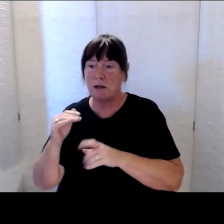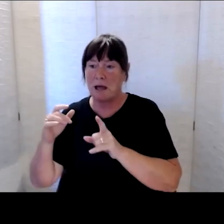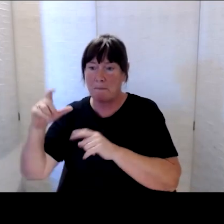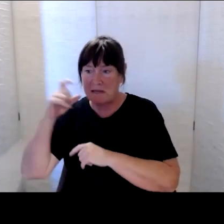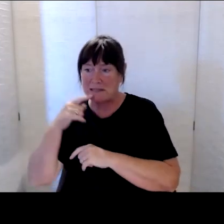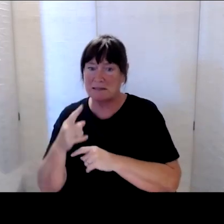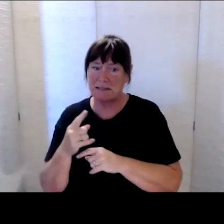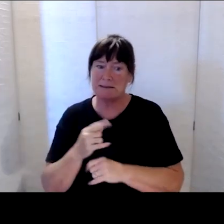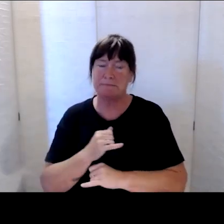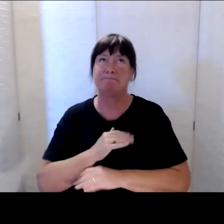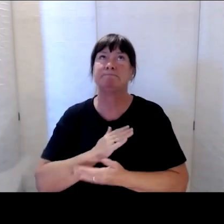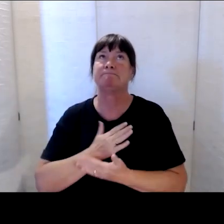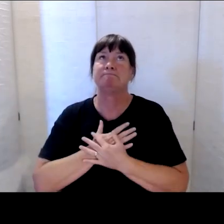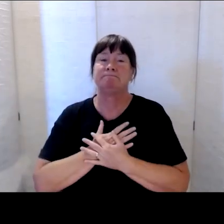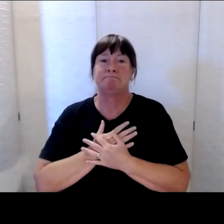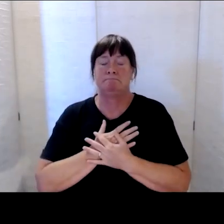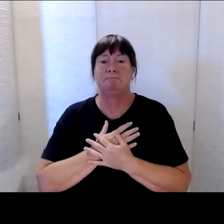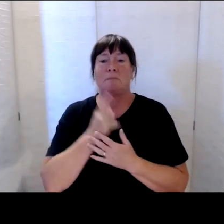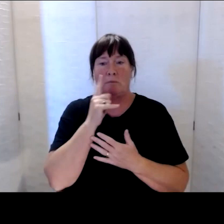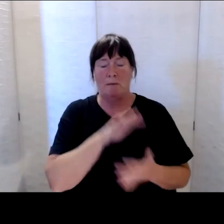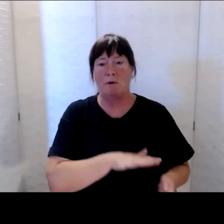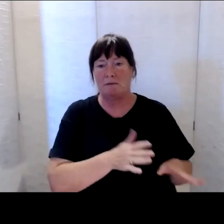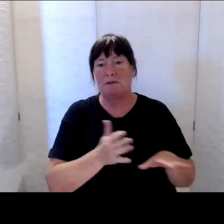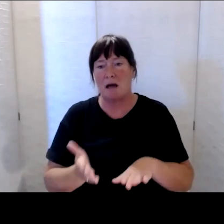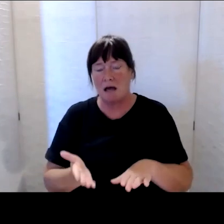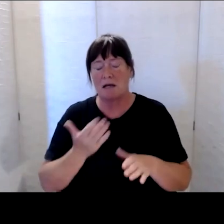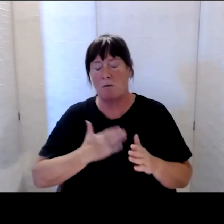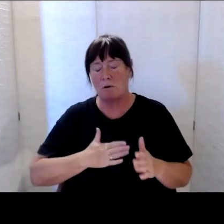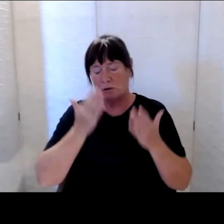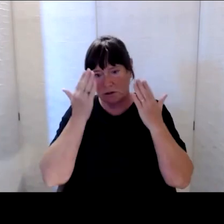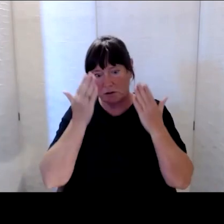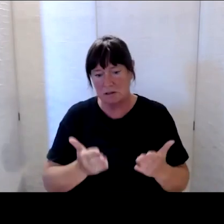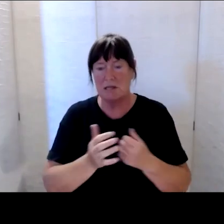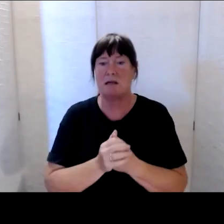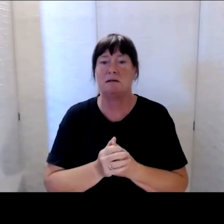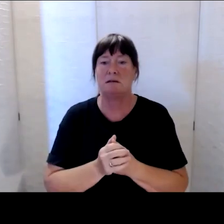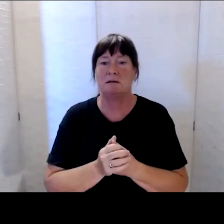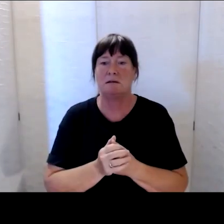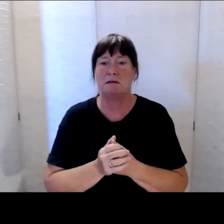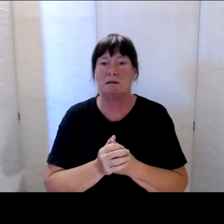and I want to acknowledge this. There are many loved ones who are still suffering.